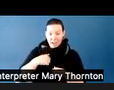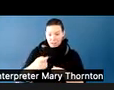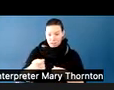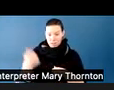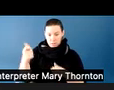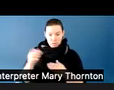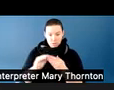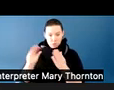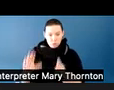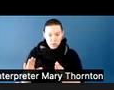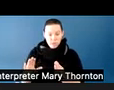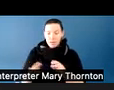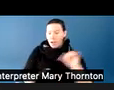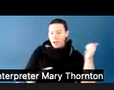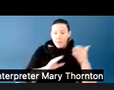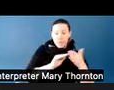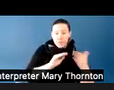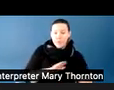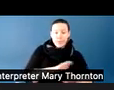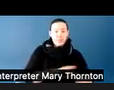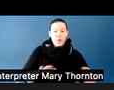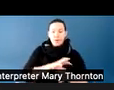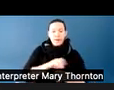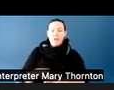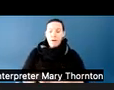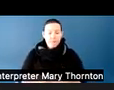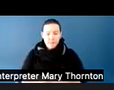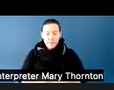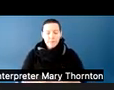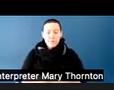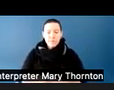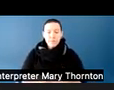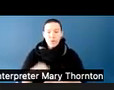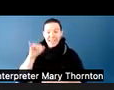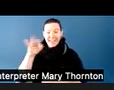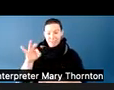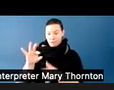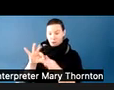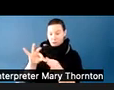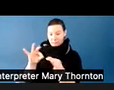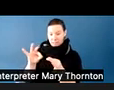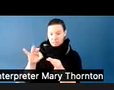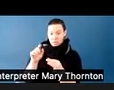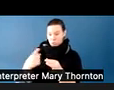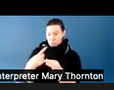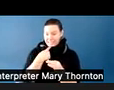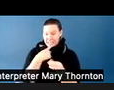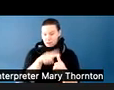So if we have a comment that meets this criteria, everybody else is to stay silent, and we will debrief later.